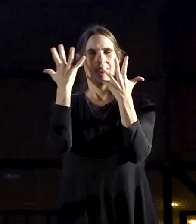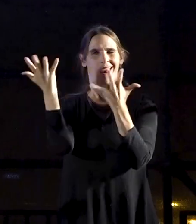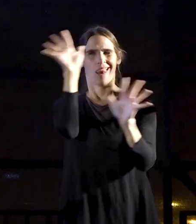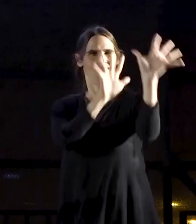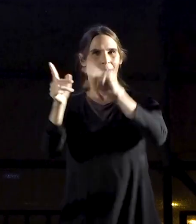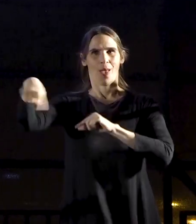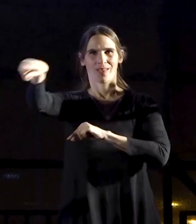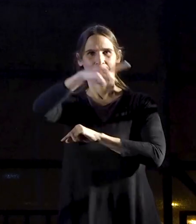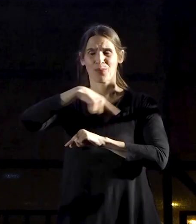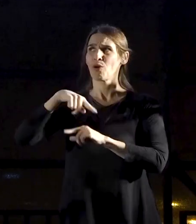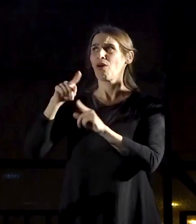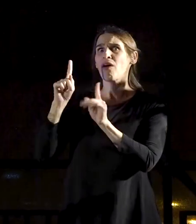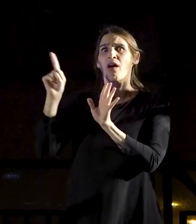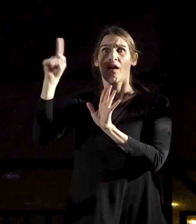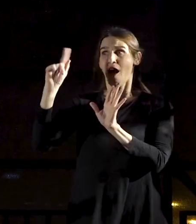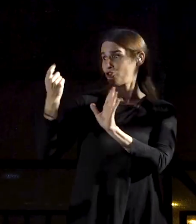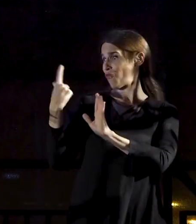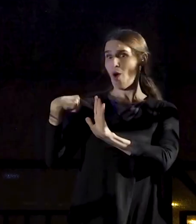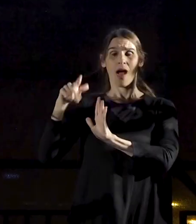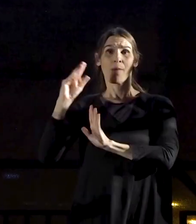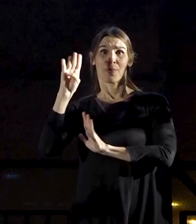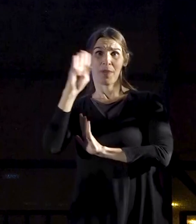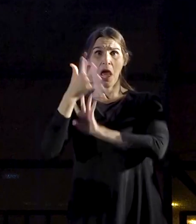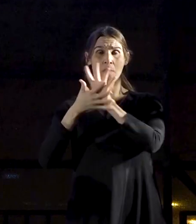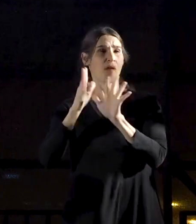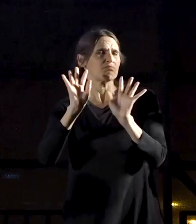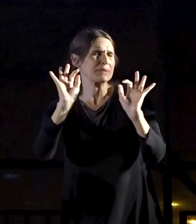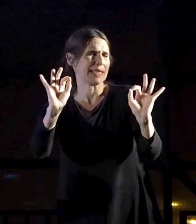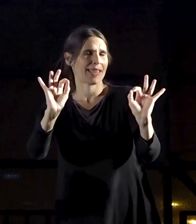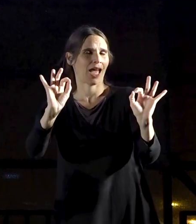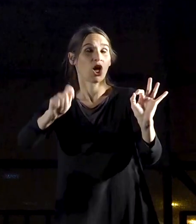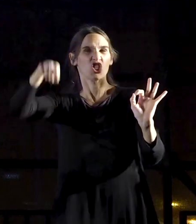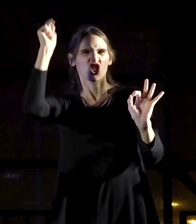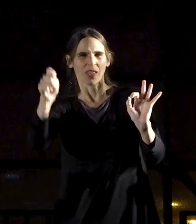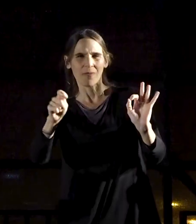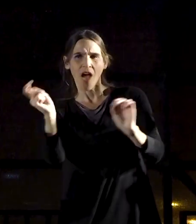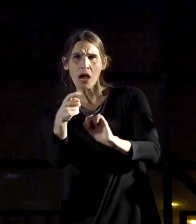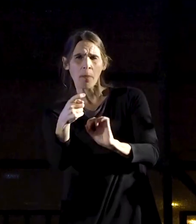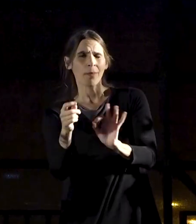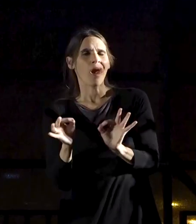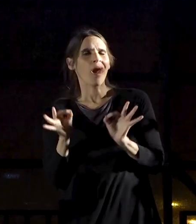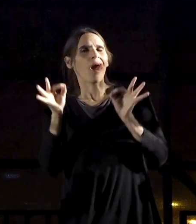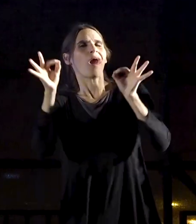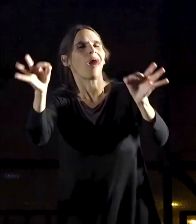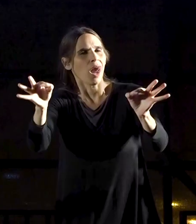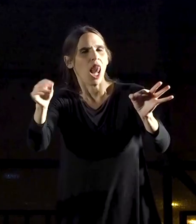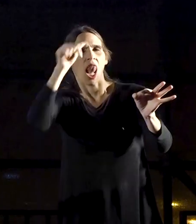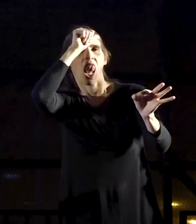"Okay, okay," Netanyahu told us this week, "we’ll postpone the whips and scorpions till the summer session.